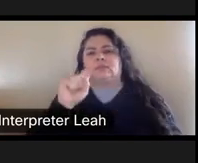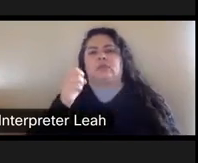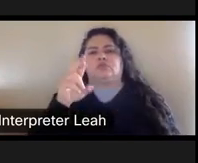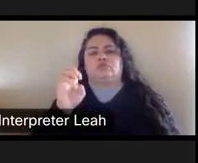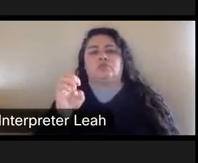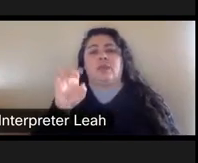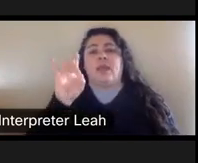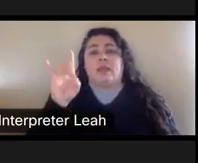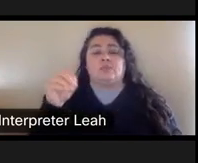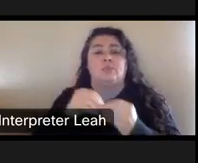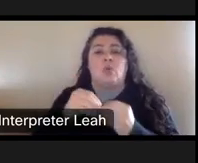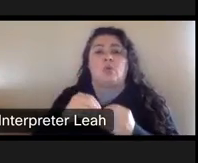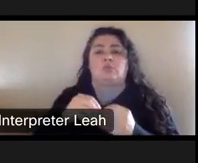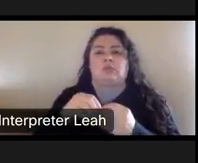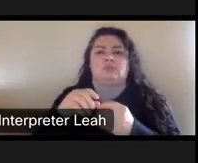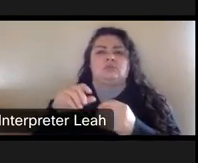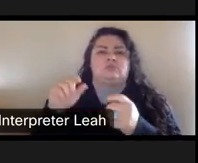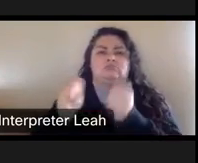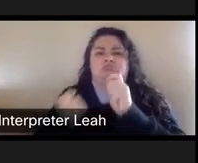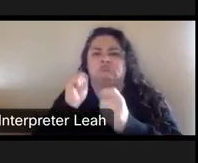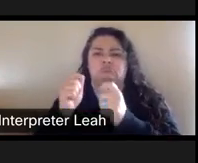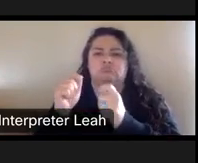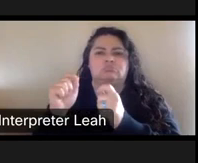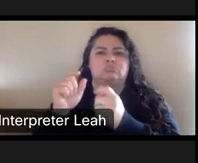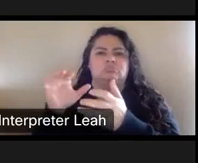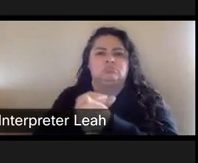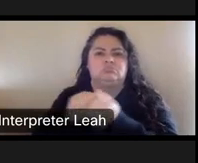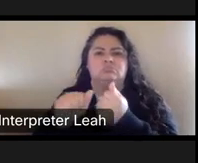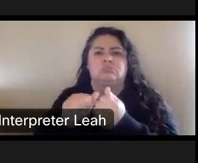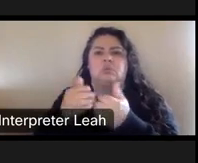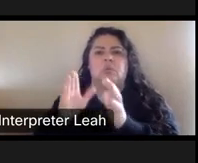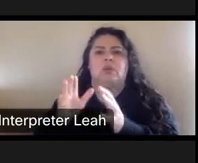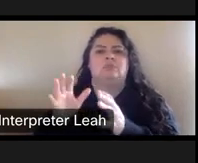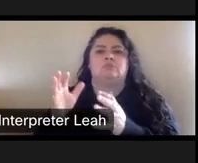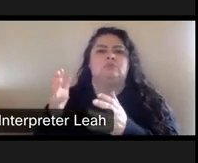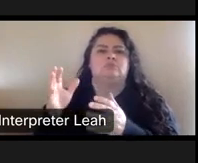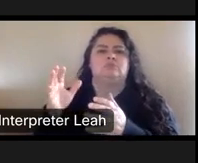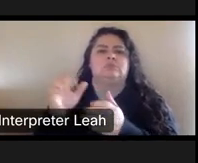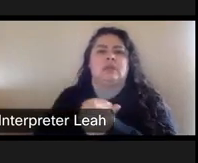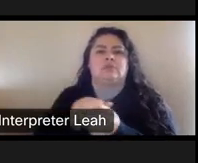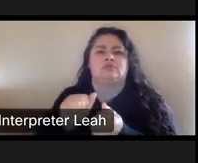distorted and modified in a way that had damaged the artist honor and reputation. artist honor and reputation